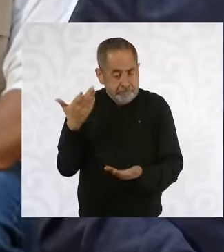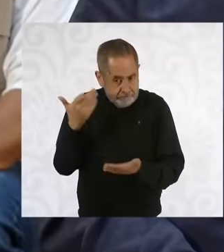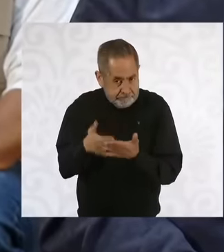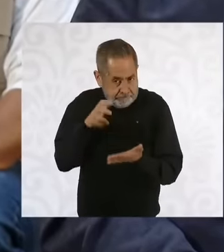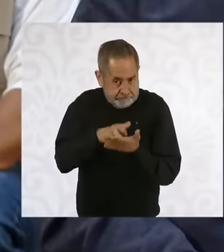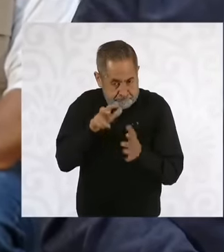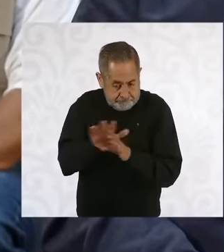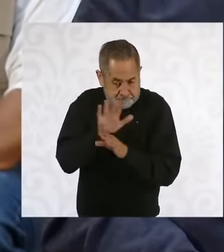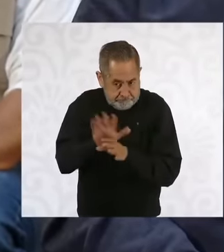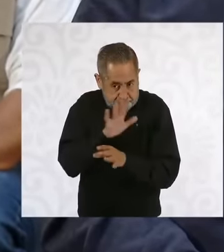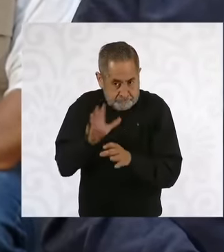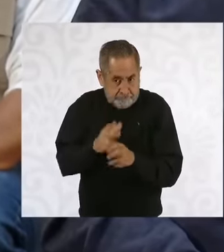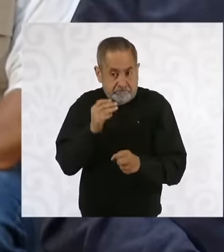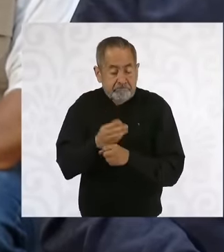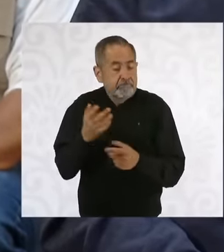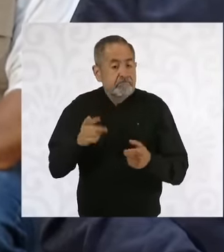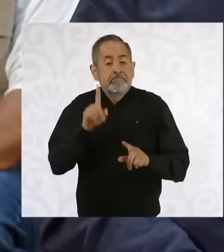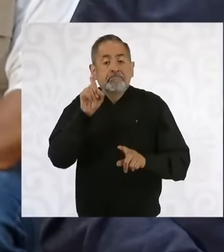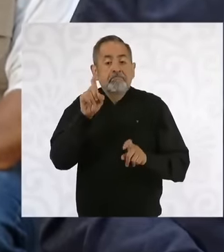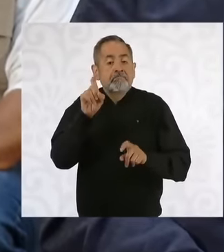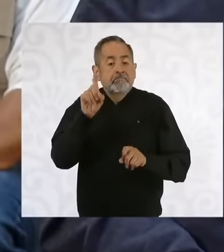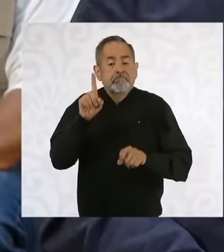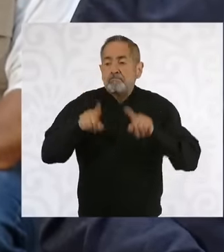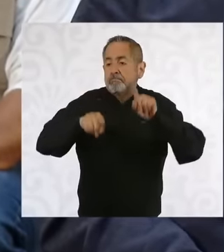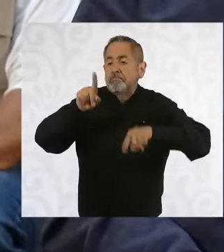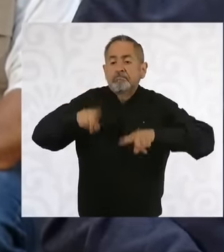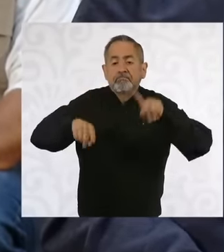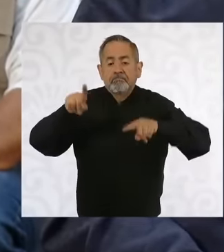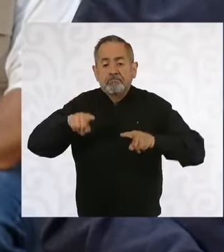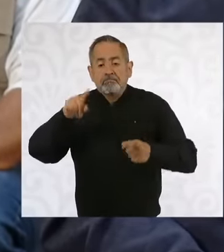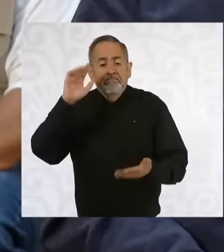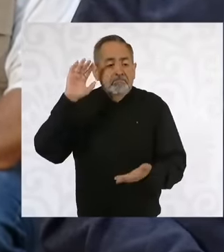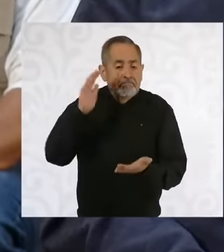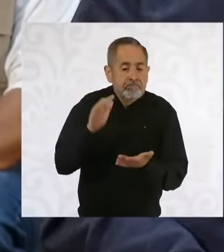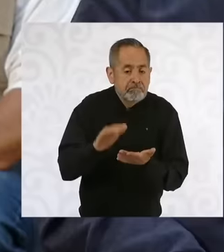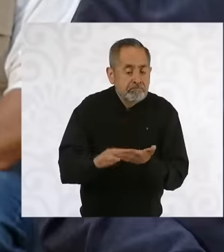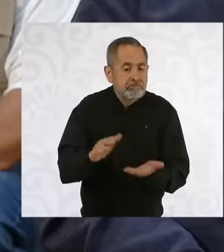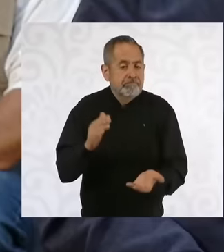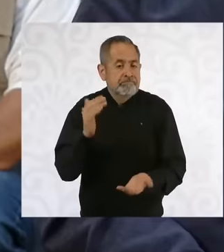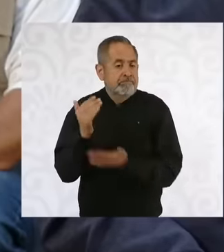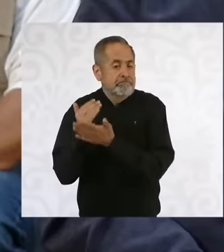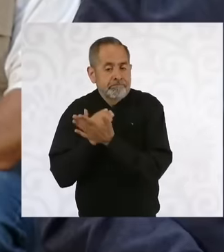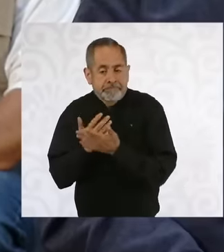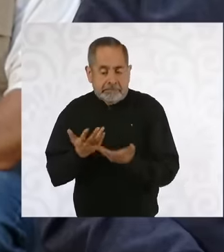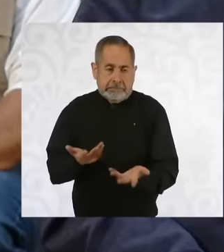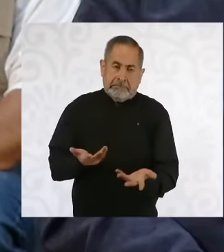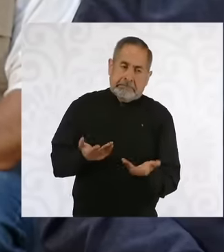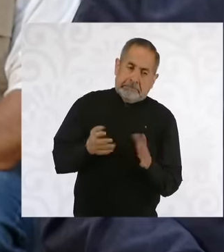the availability of water has fallen. This omission by Conagua to update the